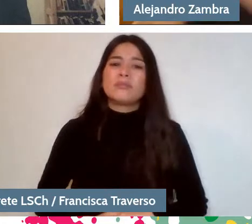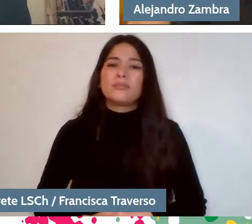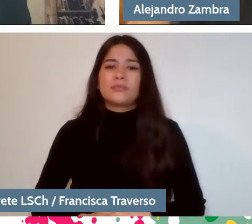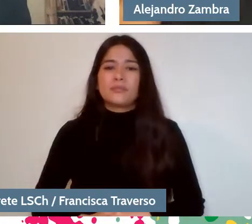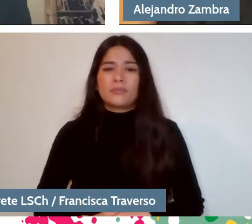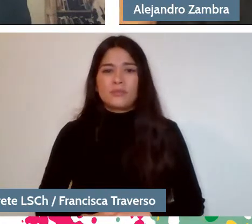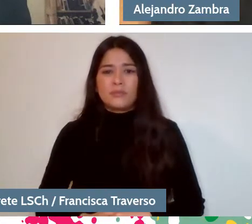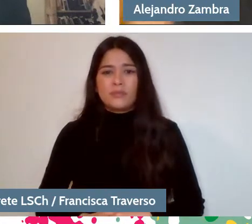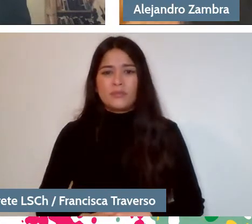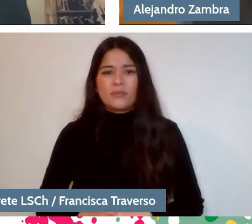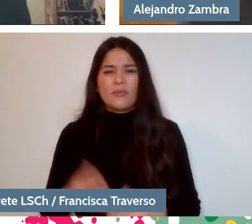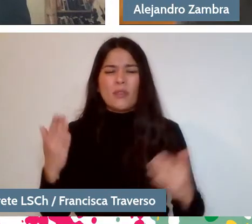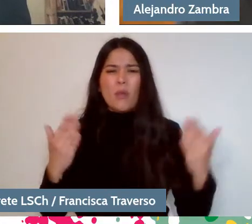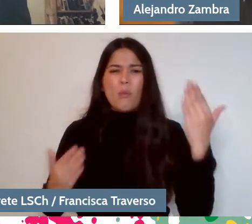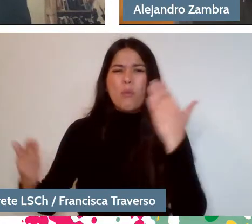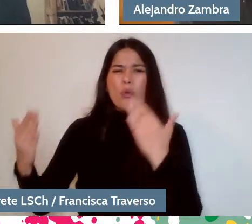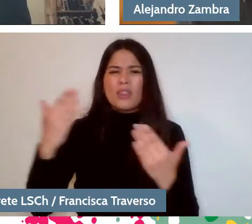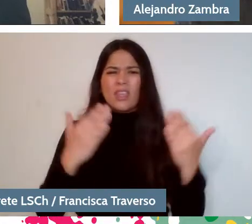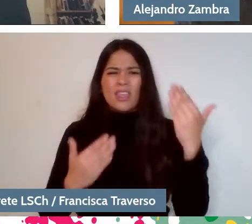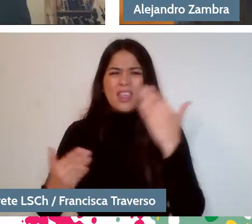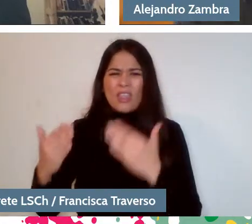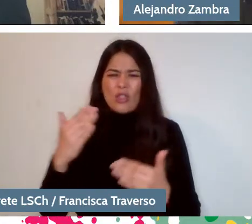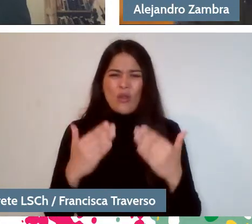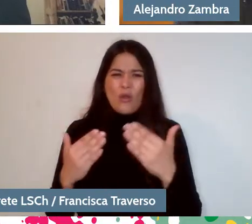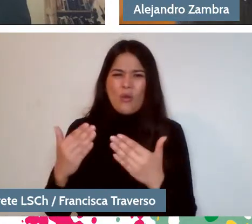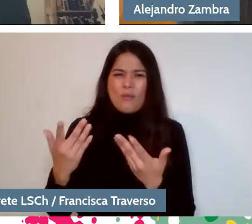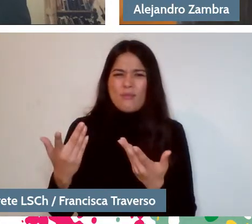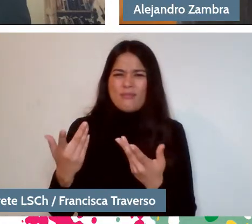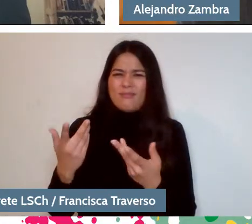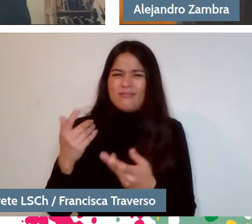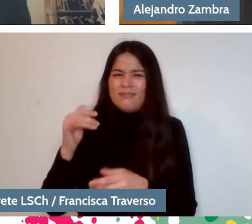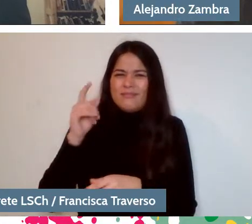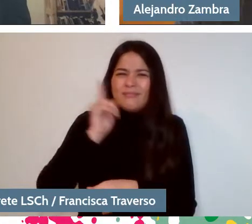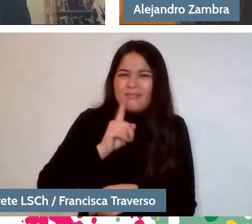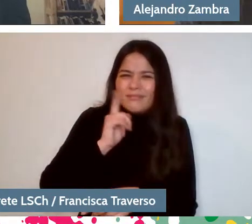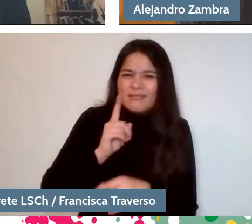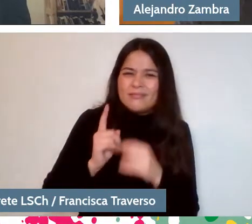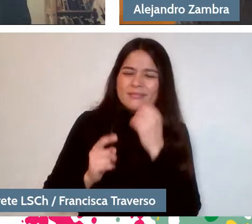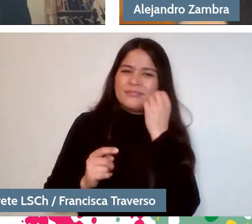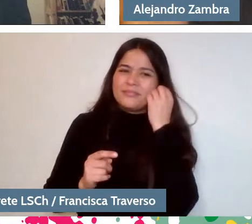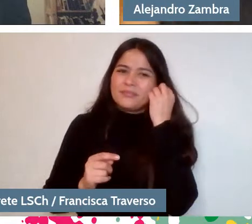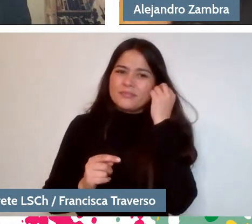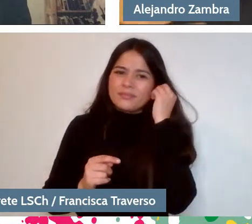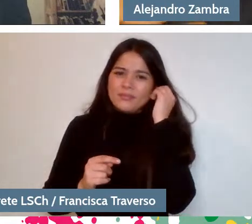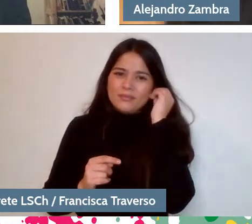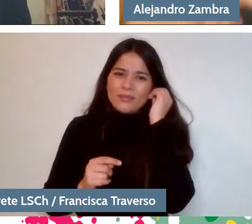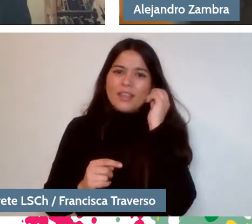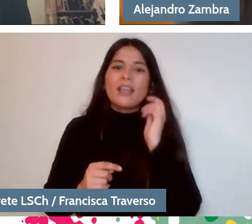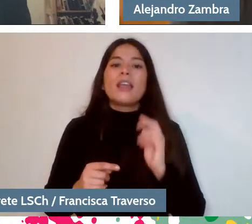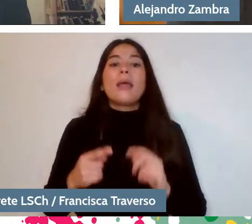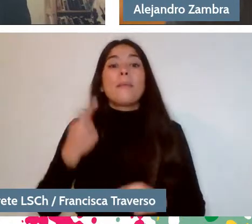protected by that fiction that we were protected from. And instead, the parents didn't.